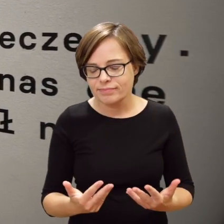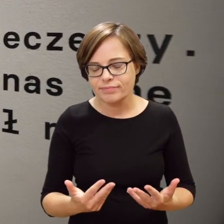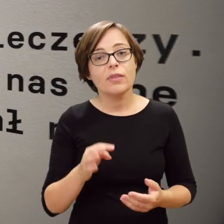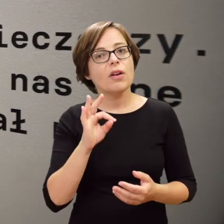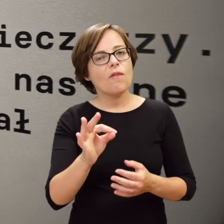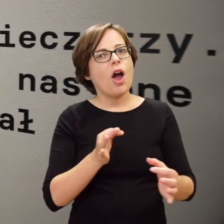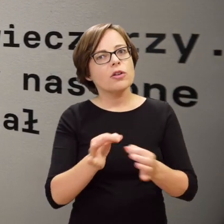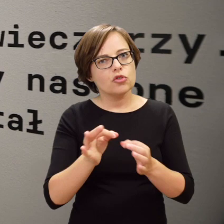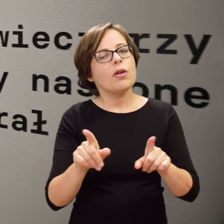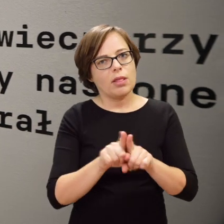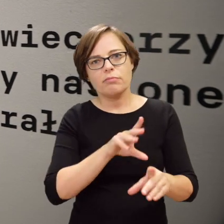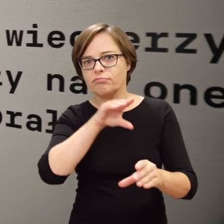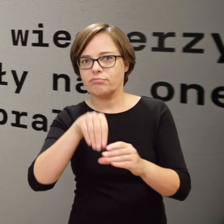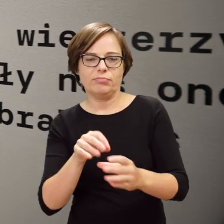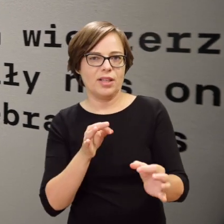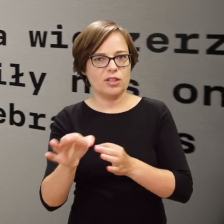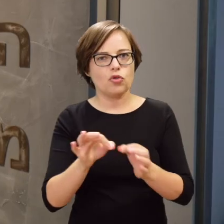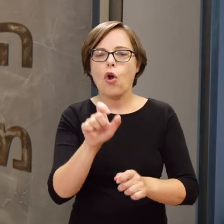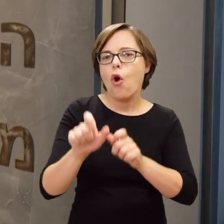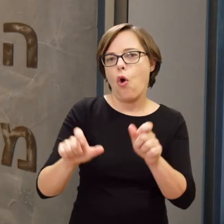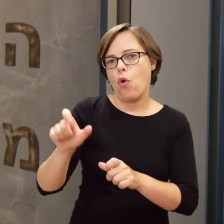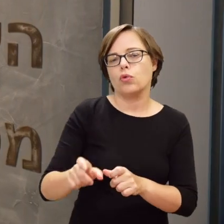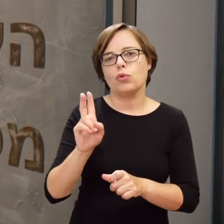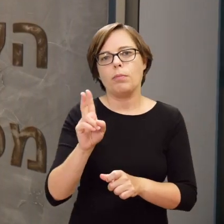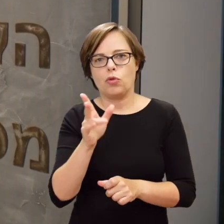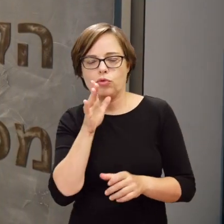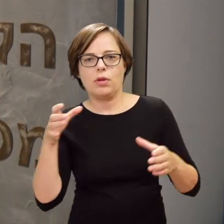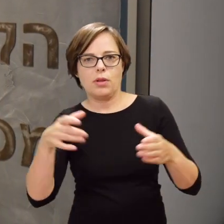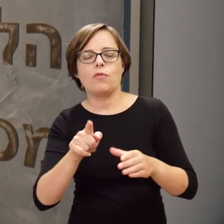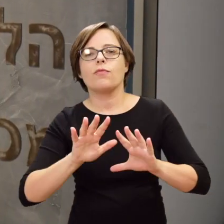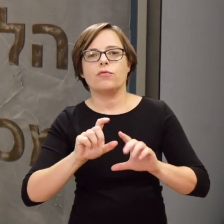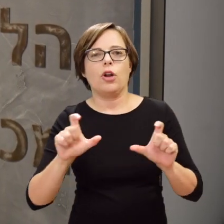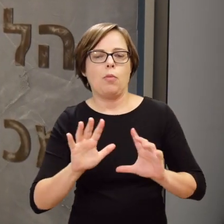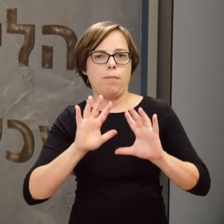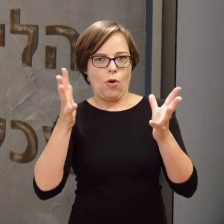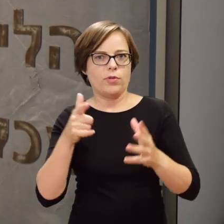Their story is also a story of those who were in the ghetto during the Uprising.